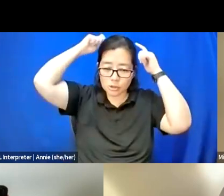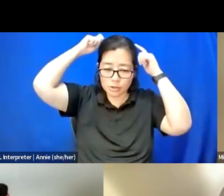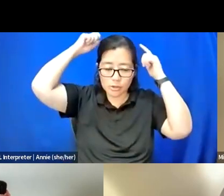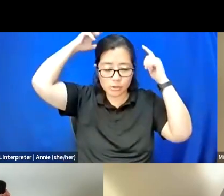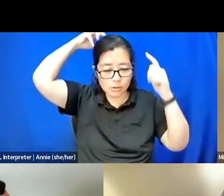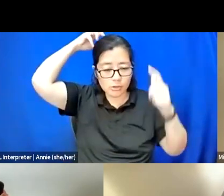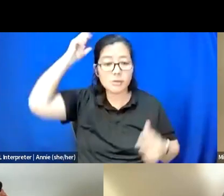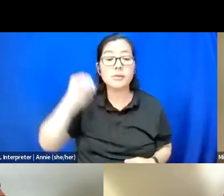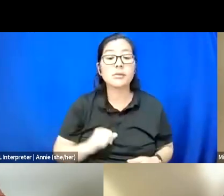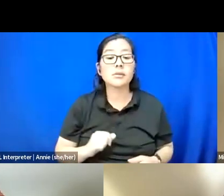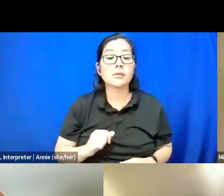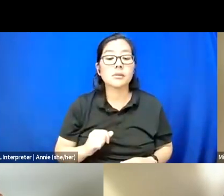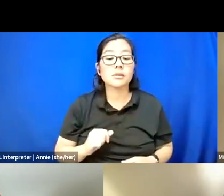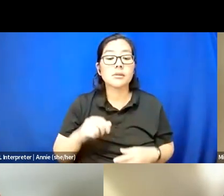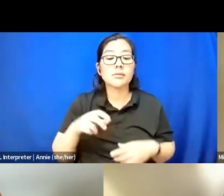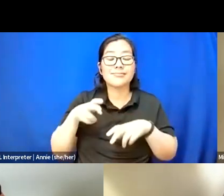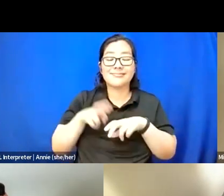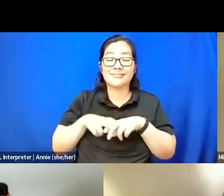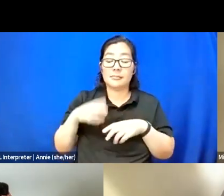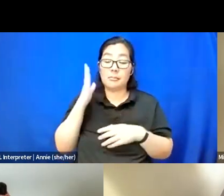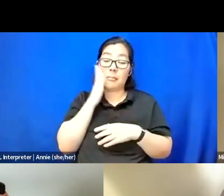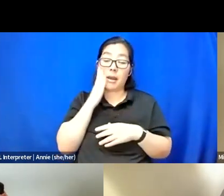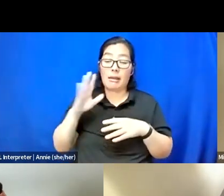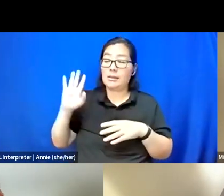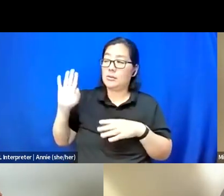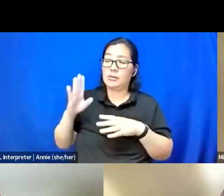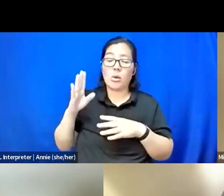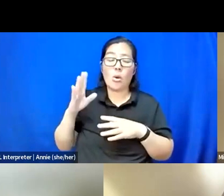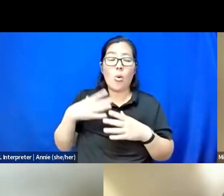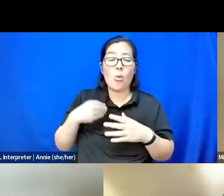I'm in bed against a white wall, and my background is blurred,